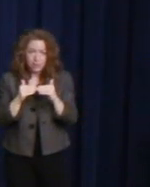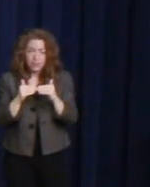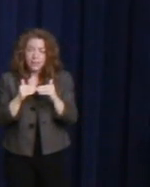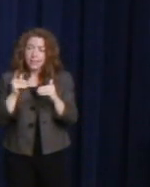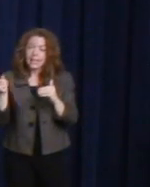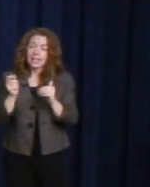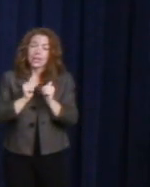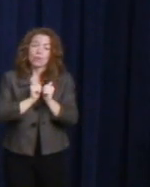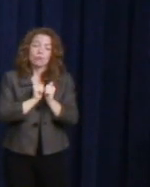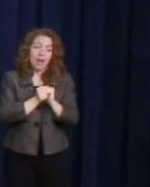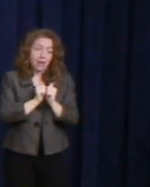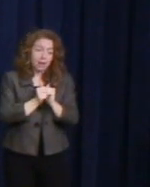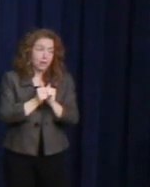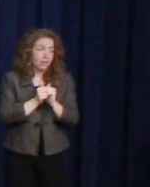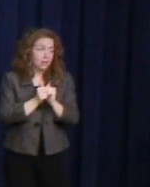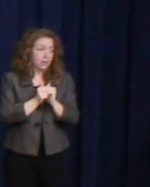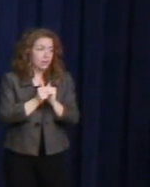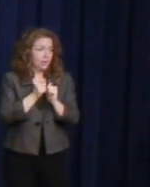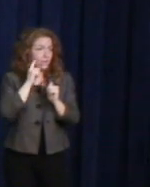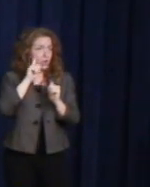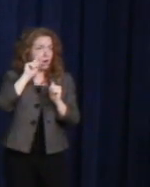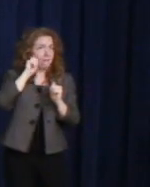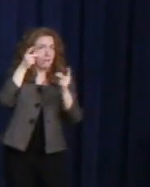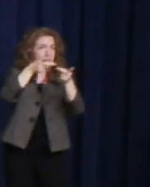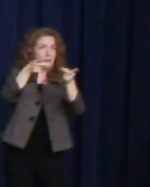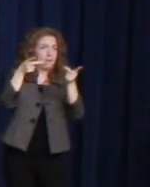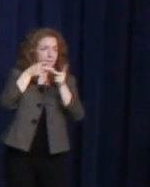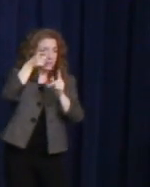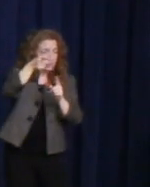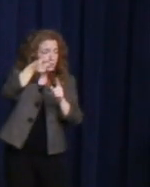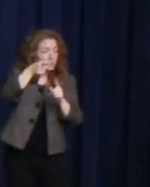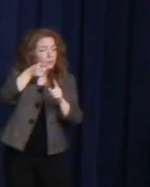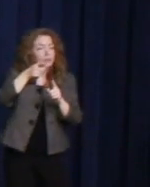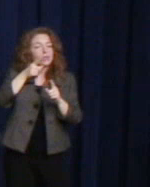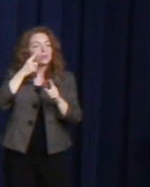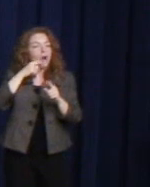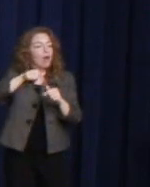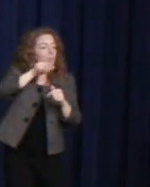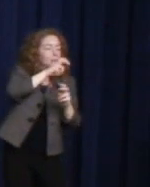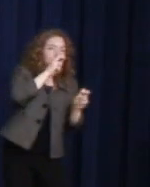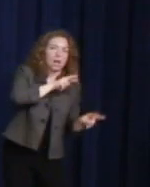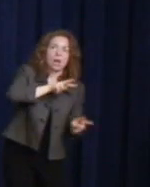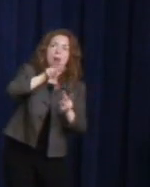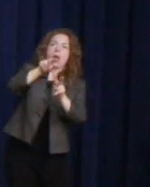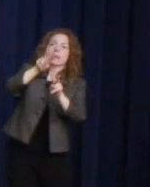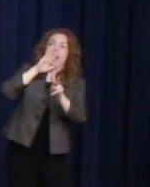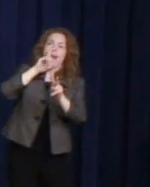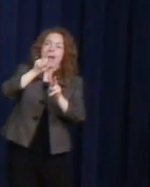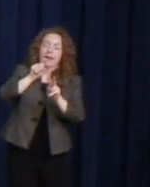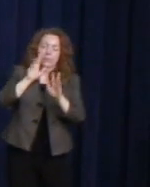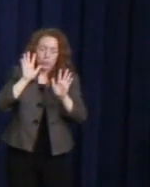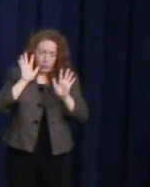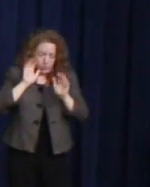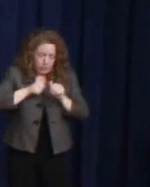to run from who they were. He spoke out so that others wouldn't feel